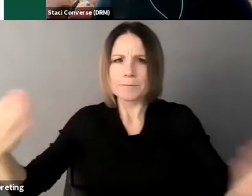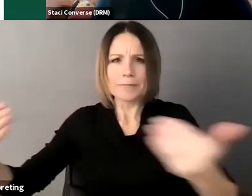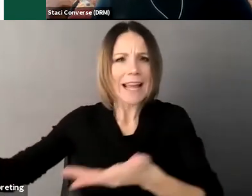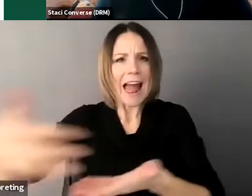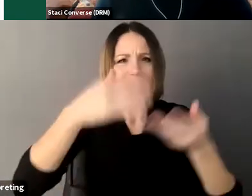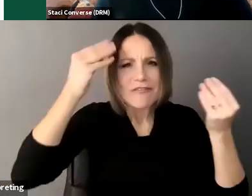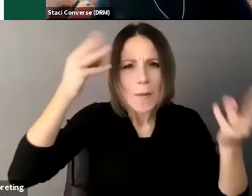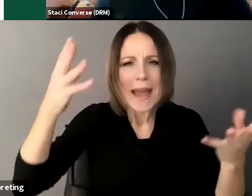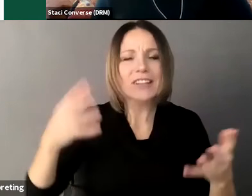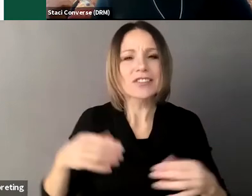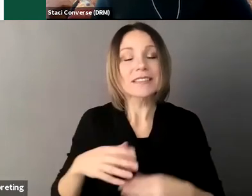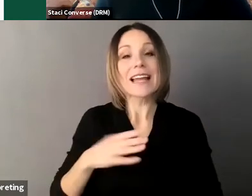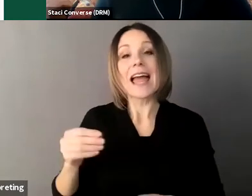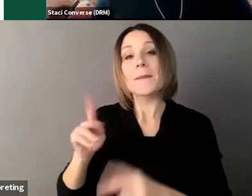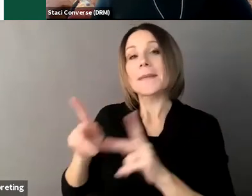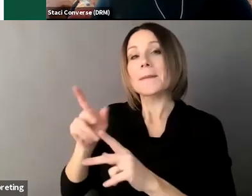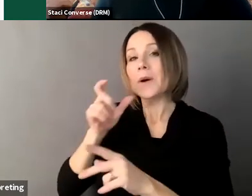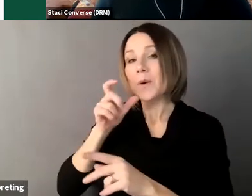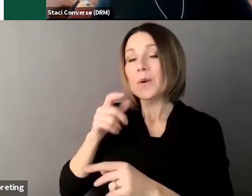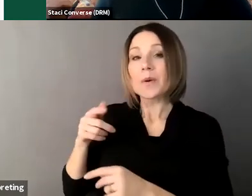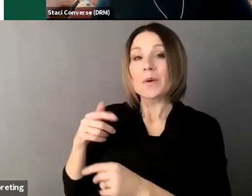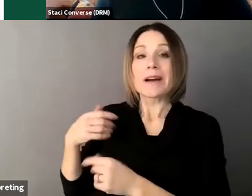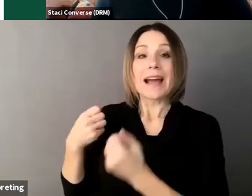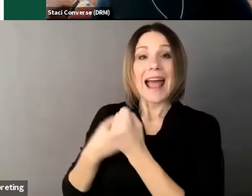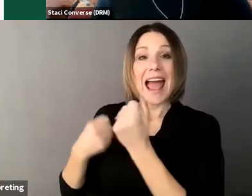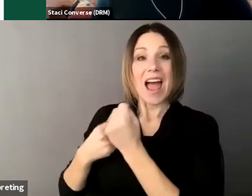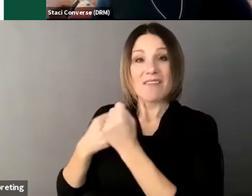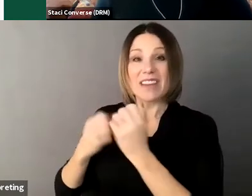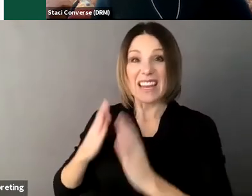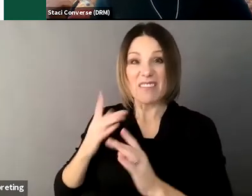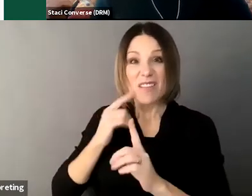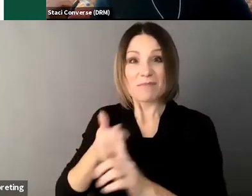problems with guardianship and the use of guardianship and really looked for and promoted